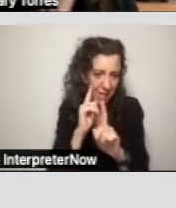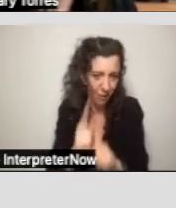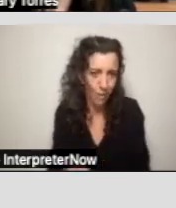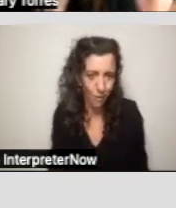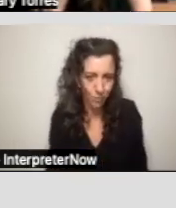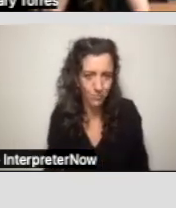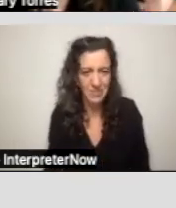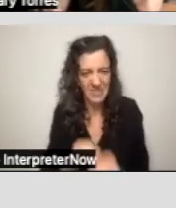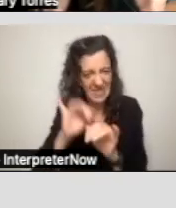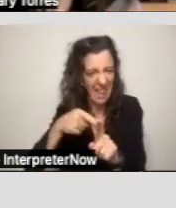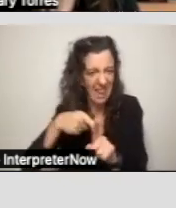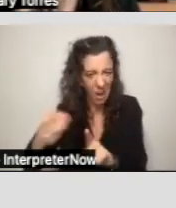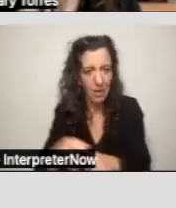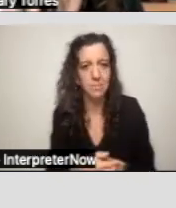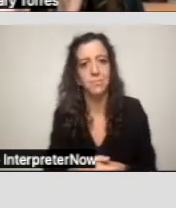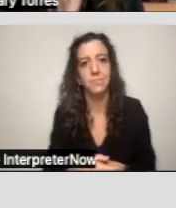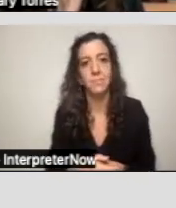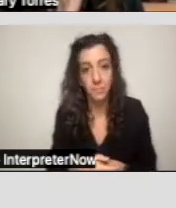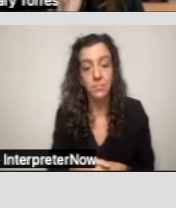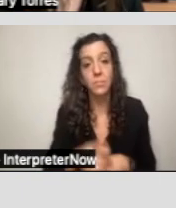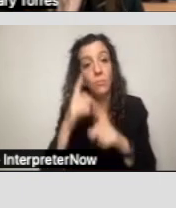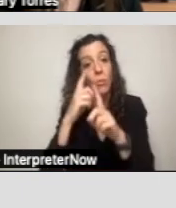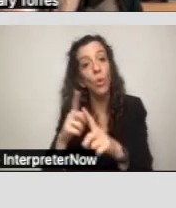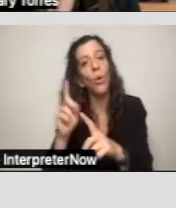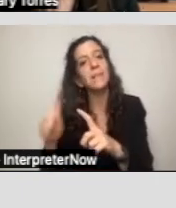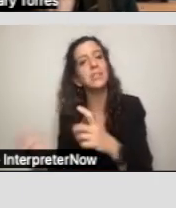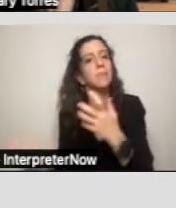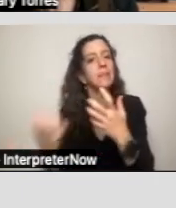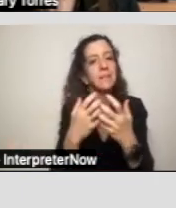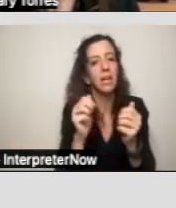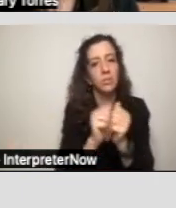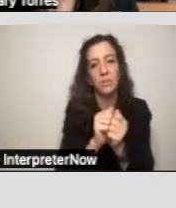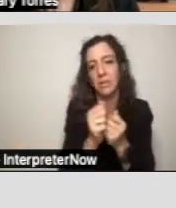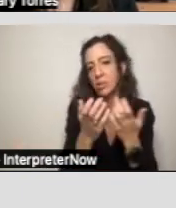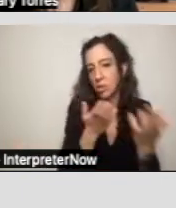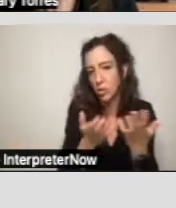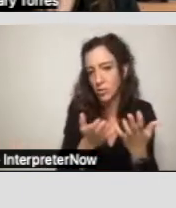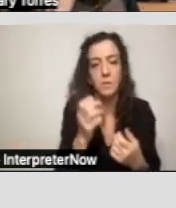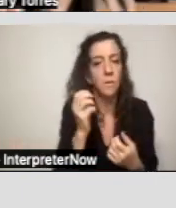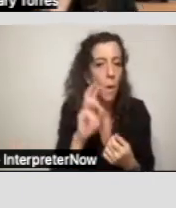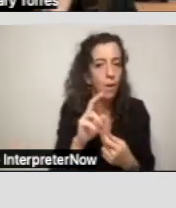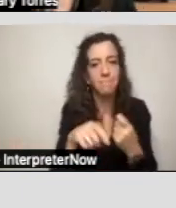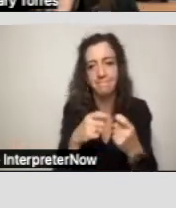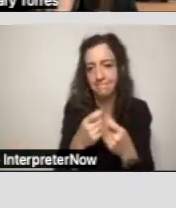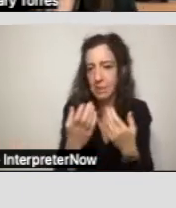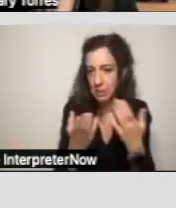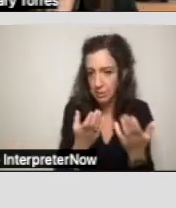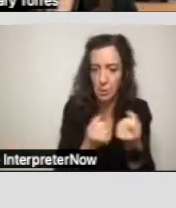And so the goals should be attached to a surface or a support that regional center might provide